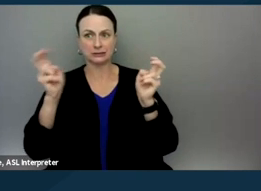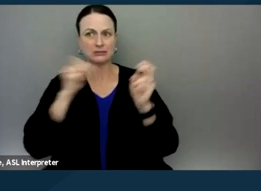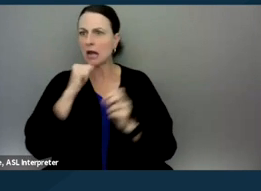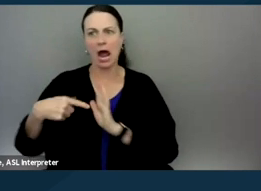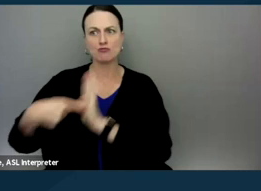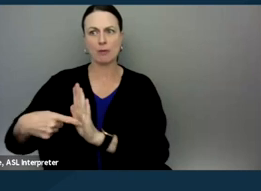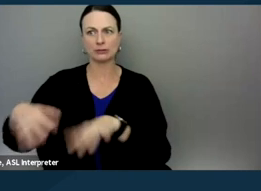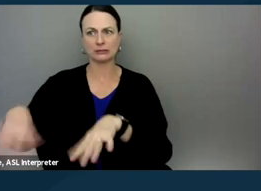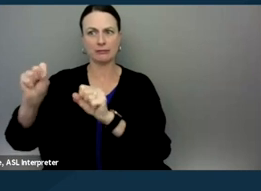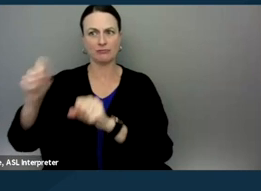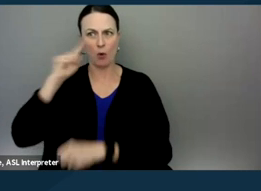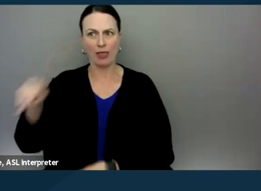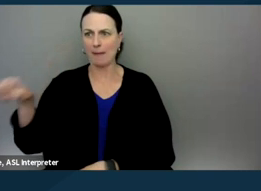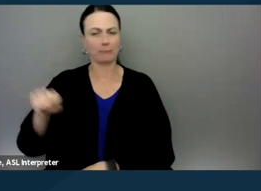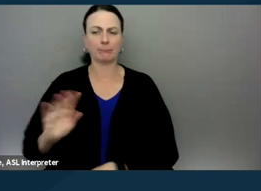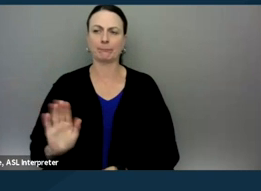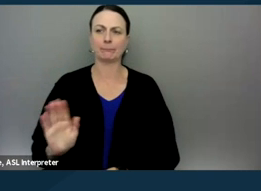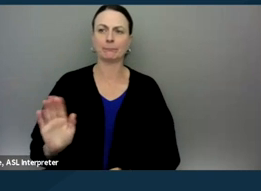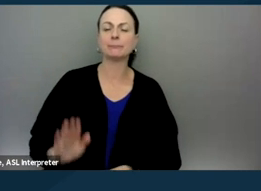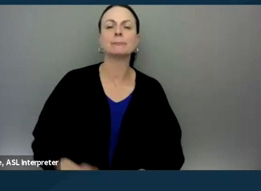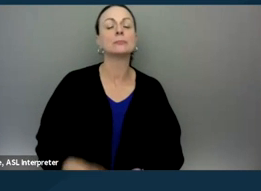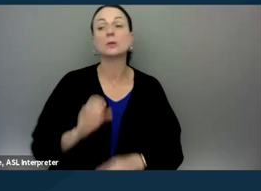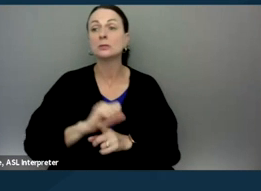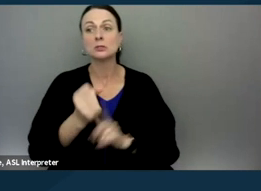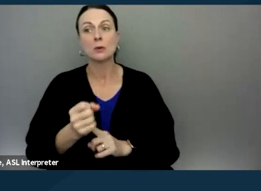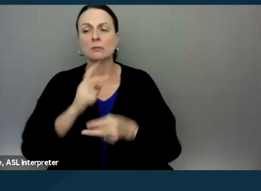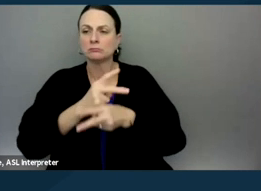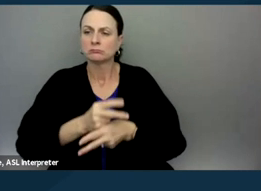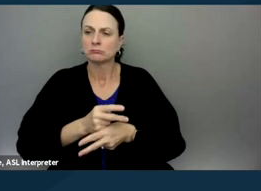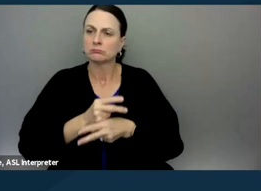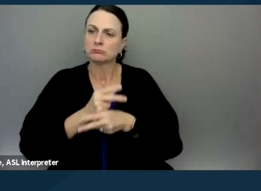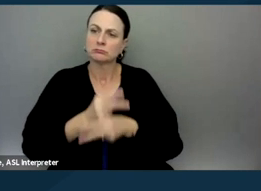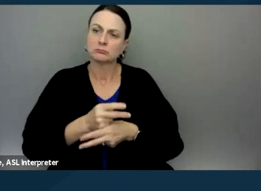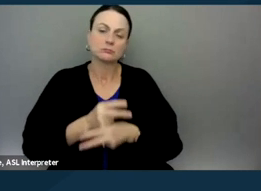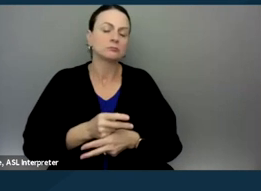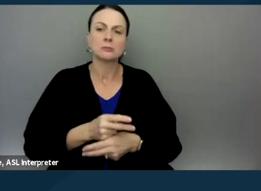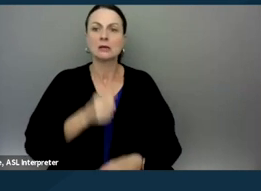And we, in those situations, we're very, very careful to say, not say things like,